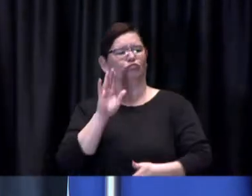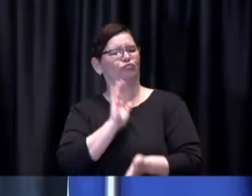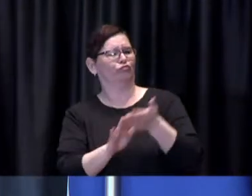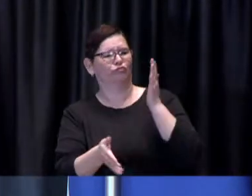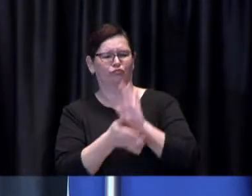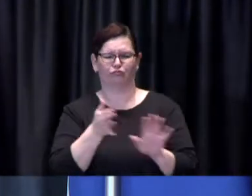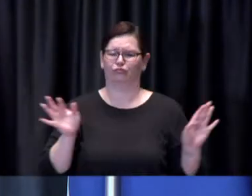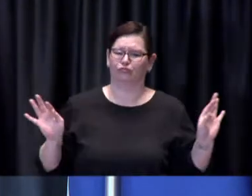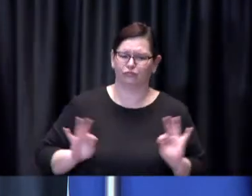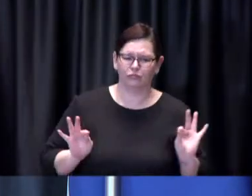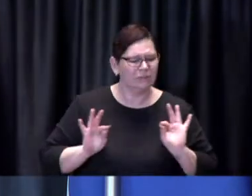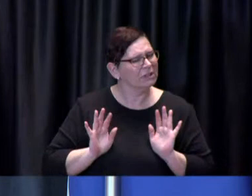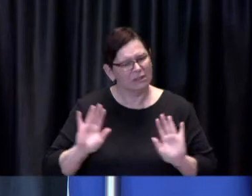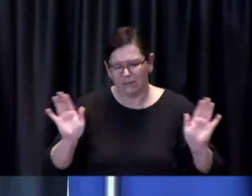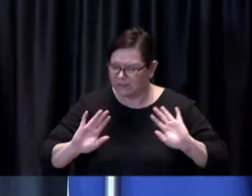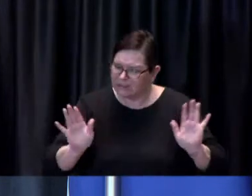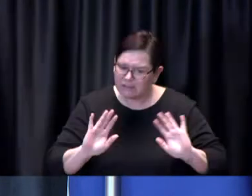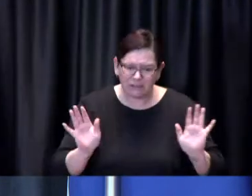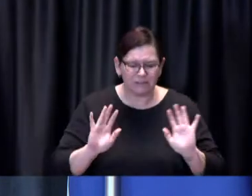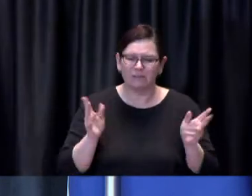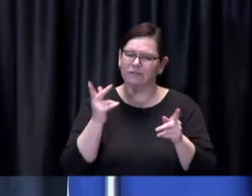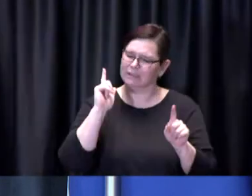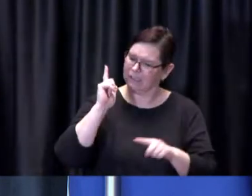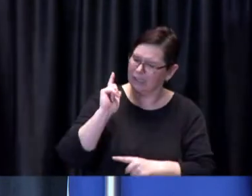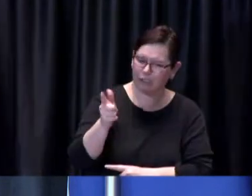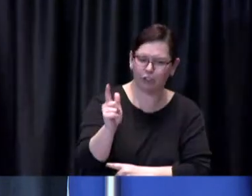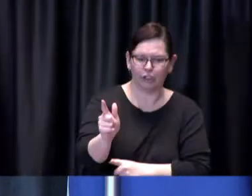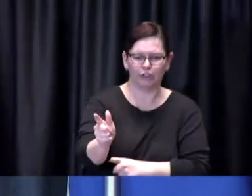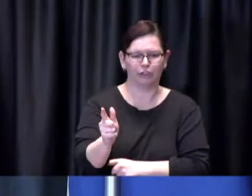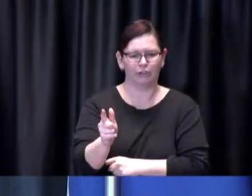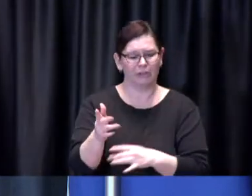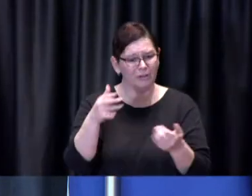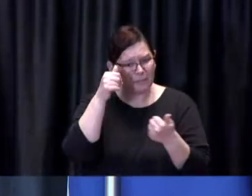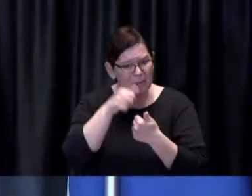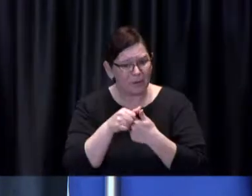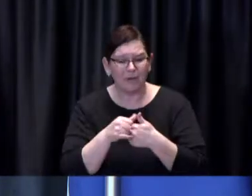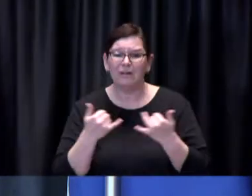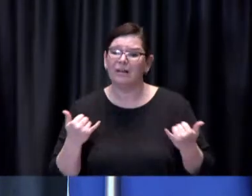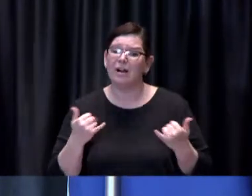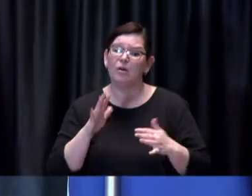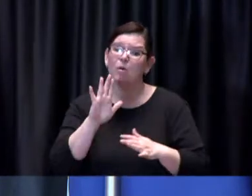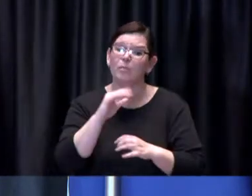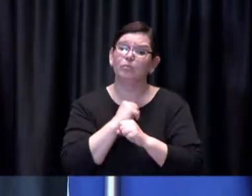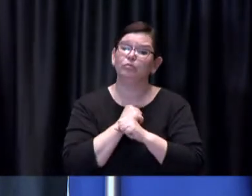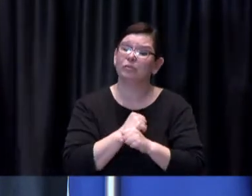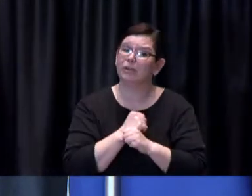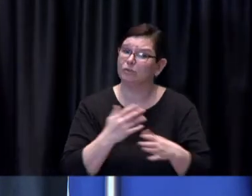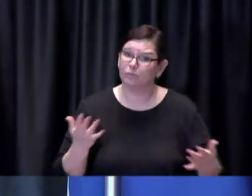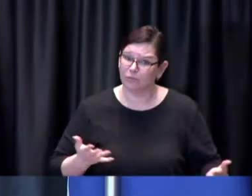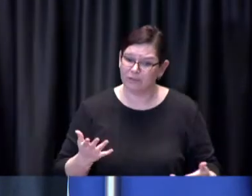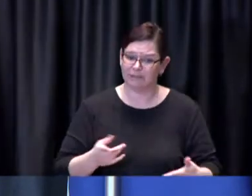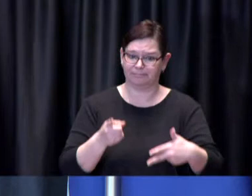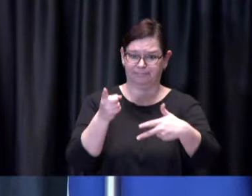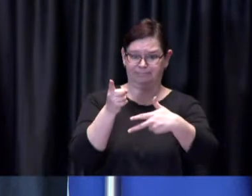the only thing protecting you from COVID-19 right now are the steps you take to protect yourself.